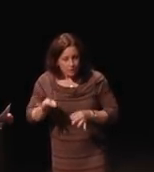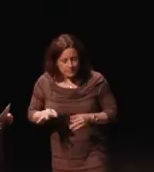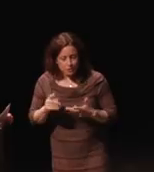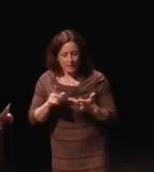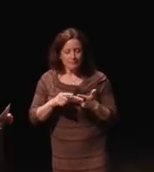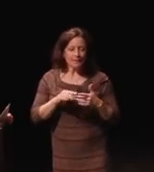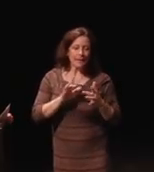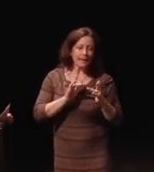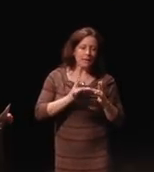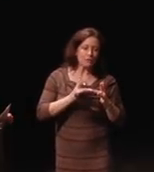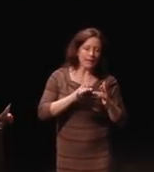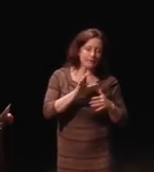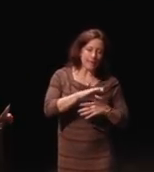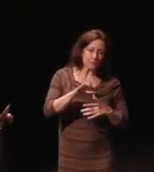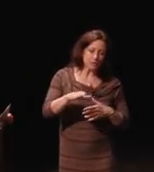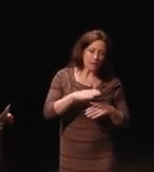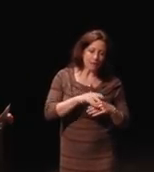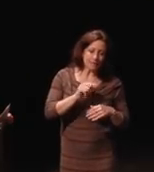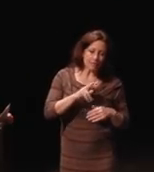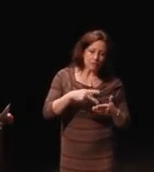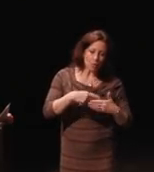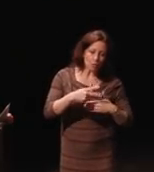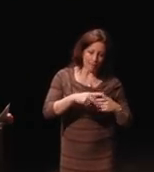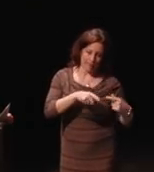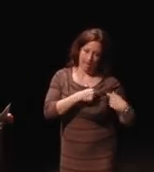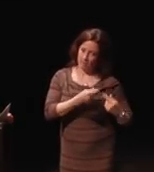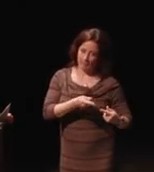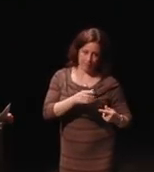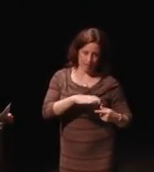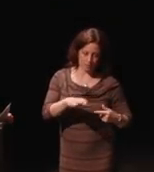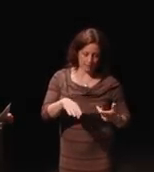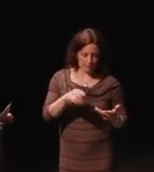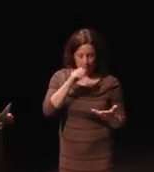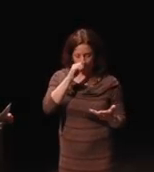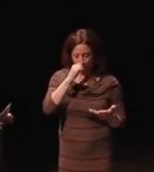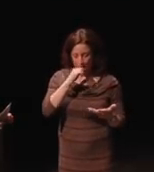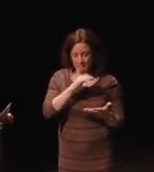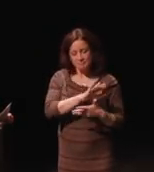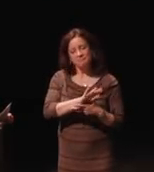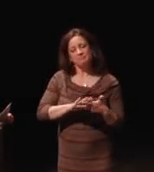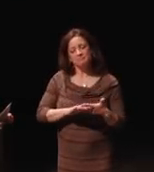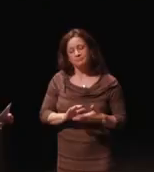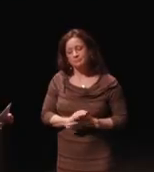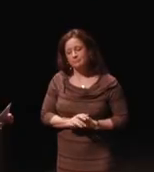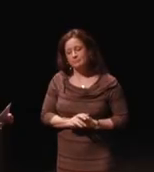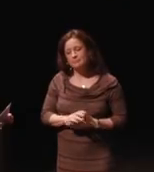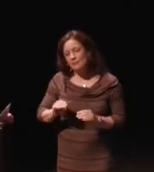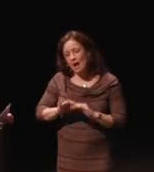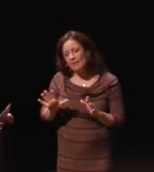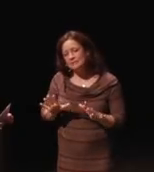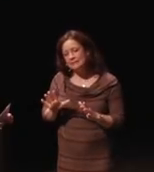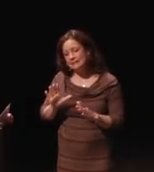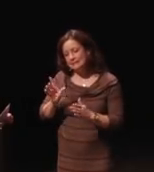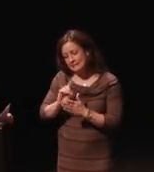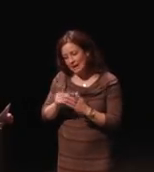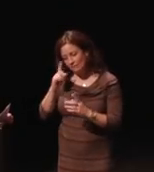on television programs that had not been captioned and was obviously designed to address all the new challenges.